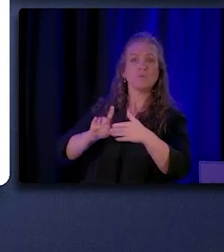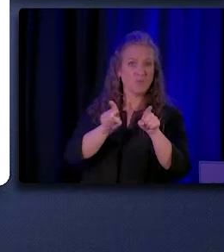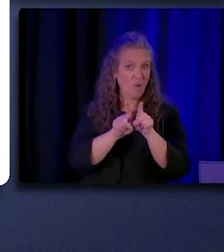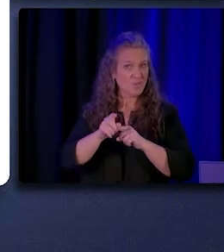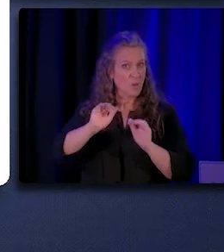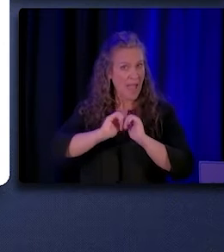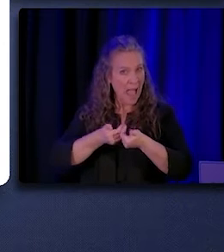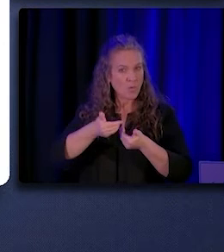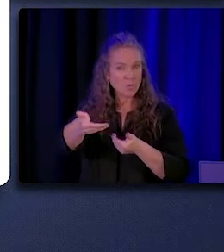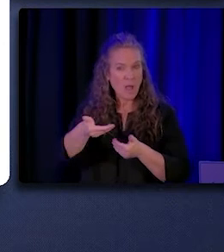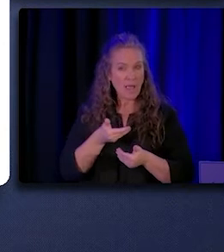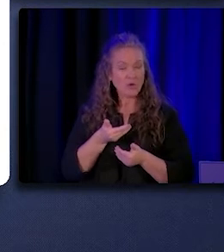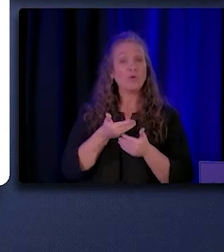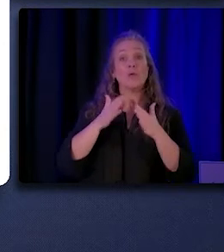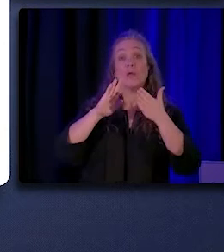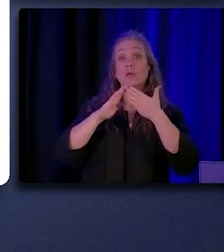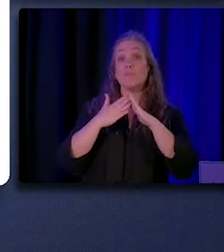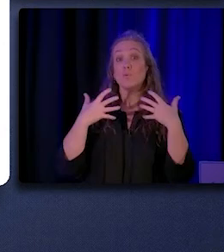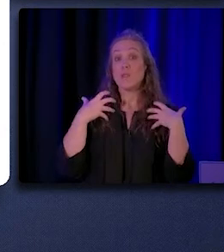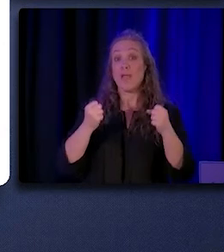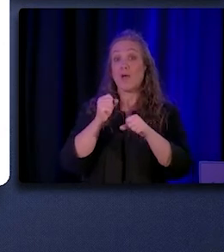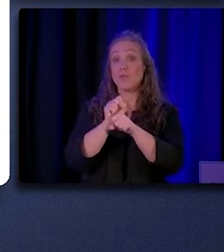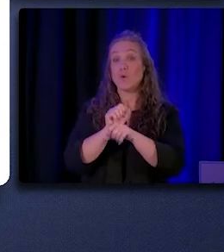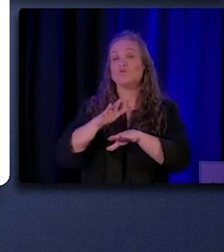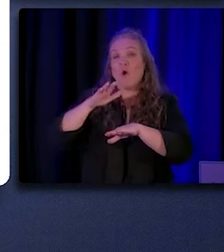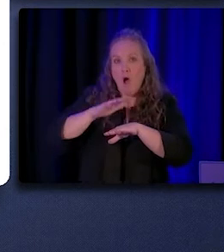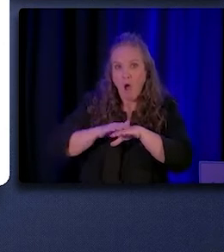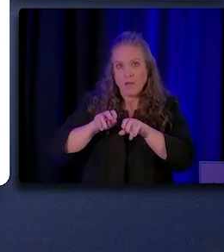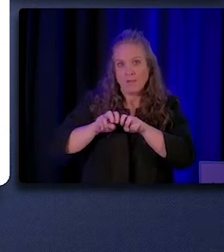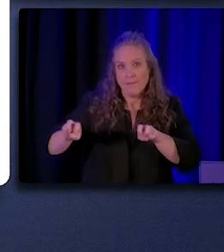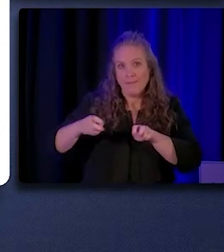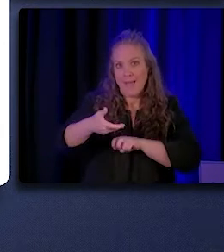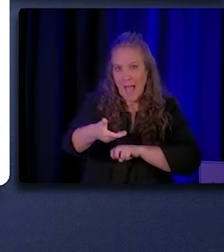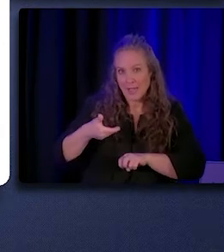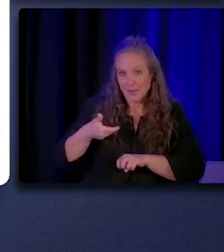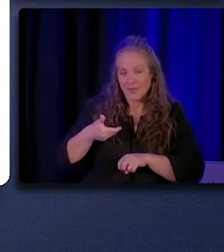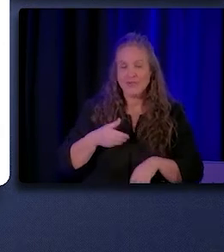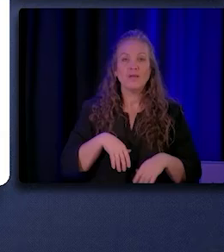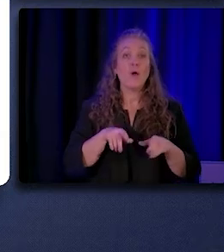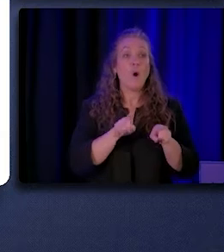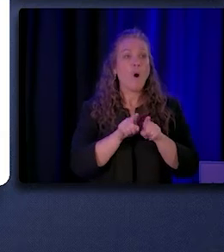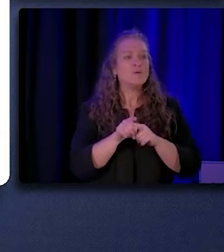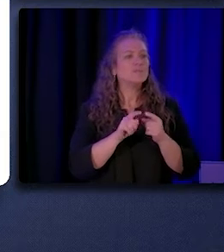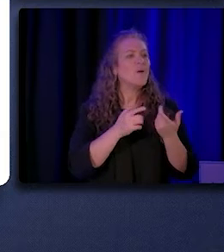"having community health workers on your hiring committee, "and also hire for some of those intangible qualities,